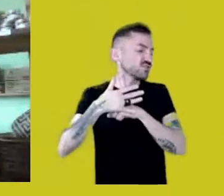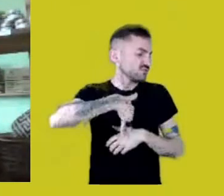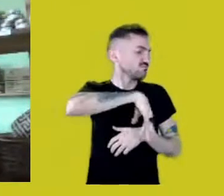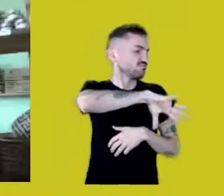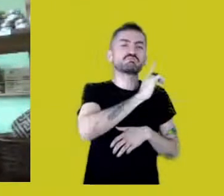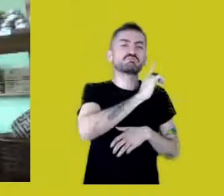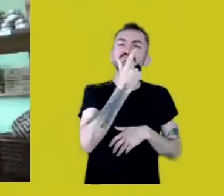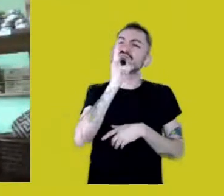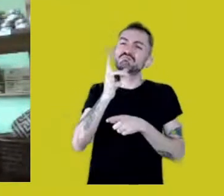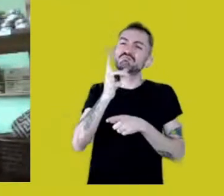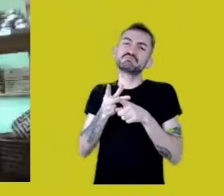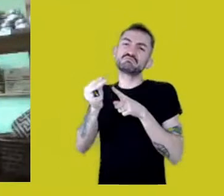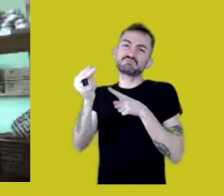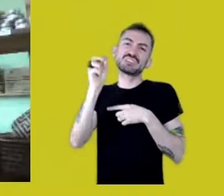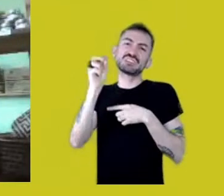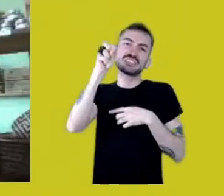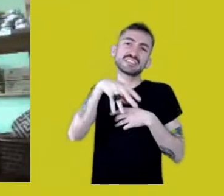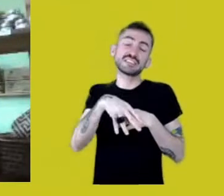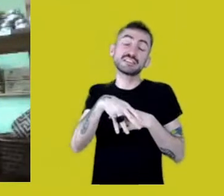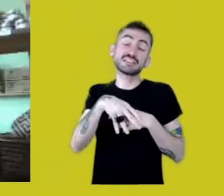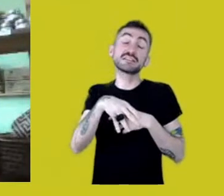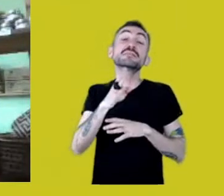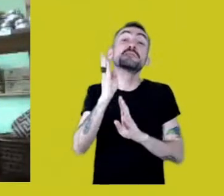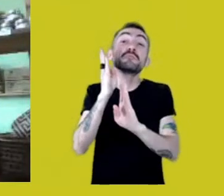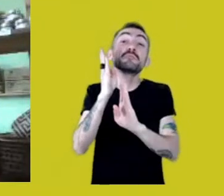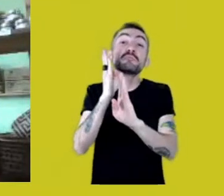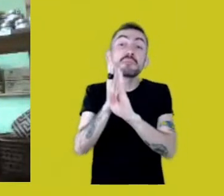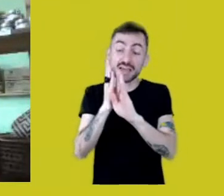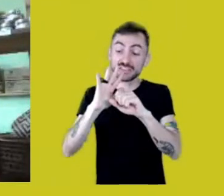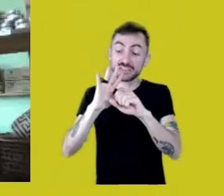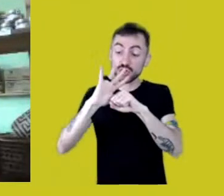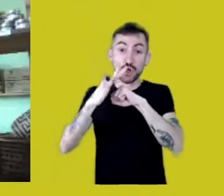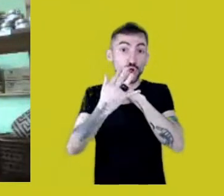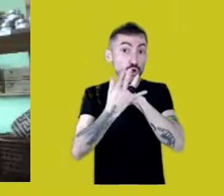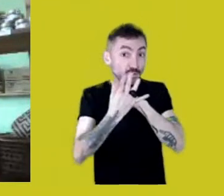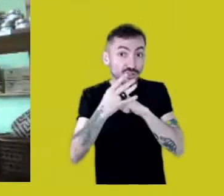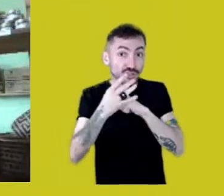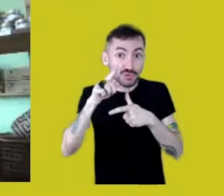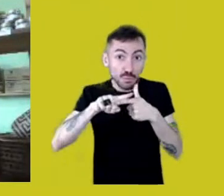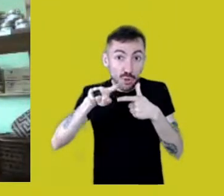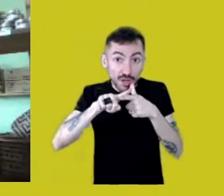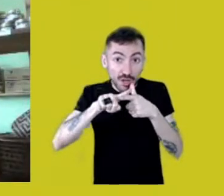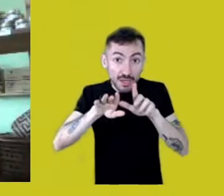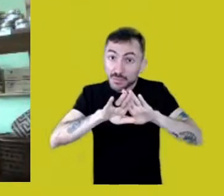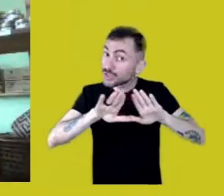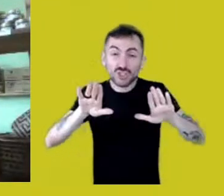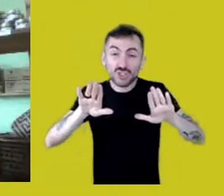However, allied with Covid, there’s genocidal politics,